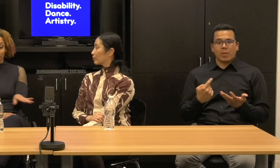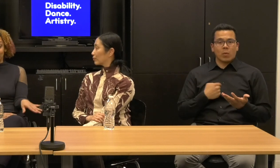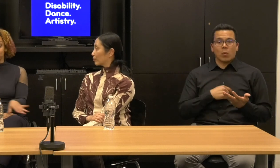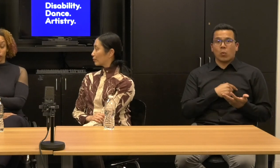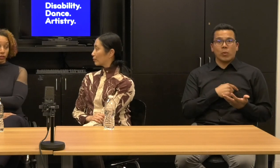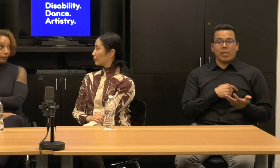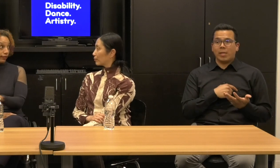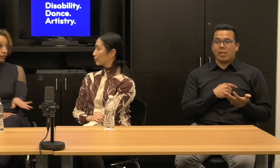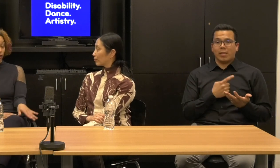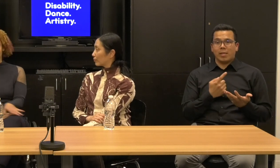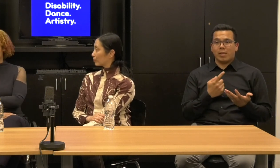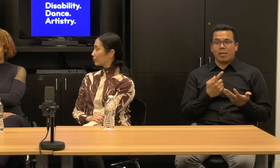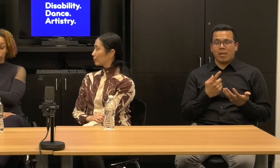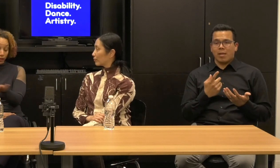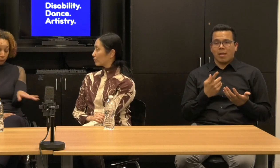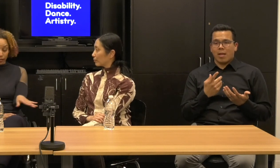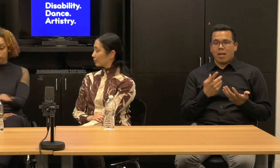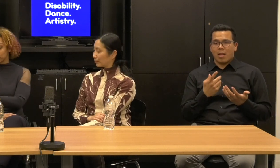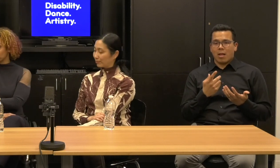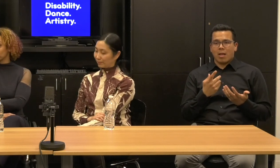the plane and building the plane at the same time. We're playing the plane, we're building.